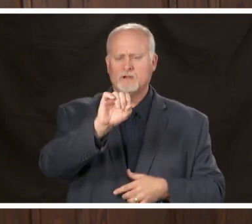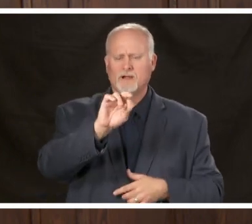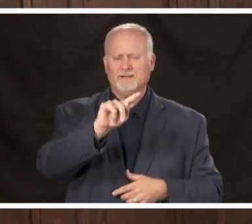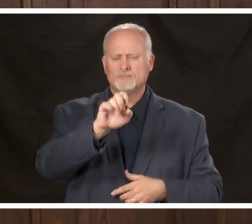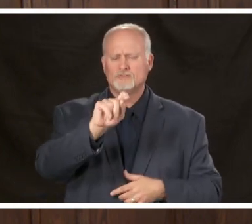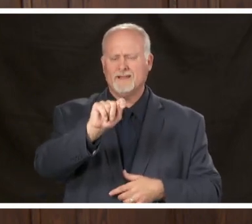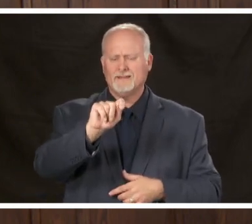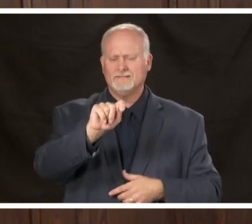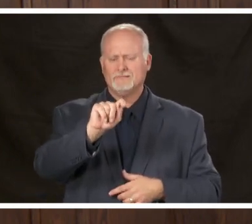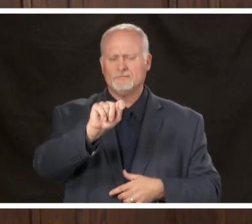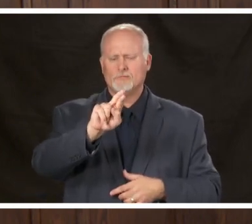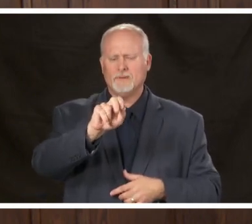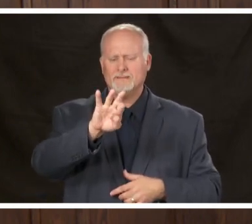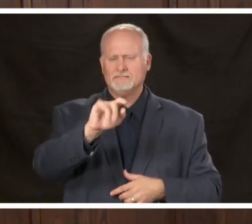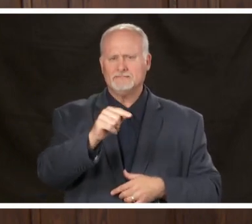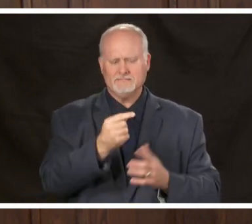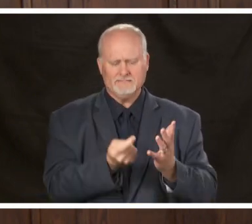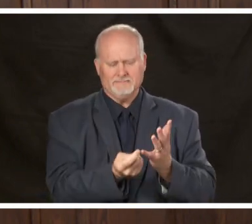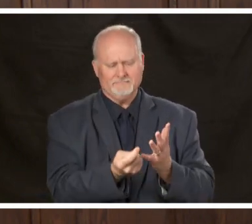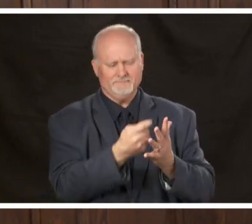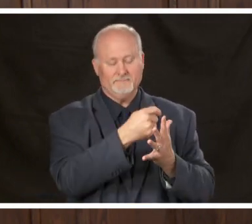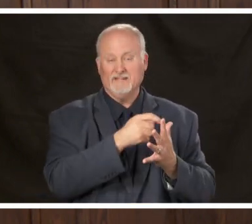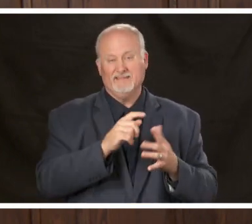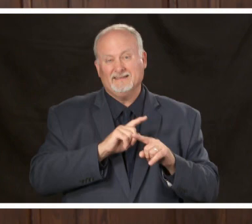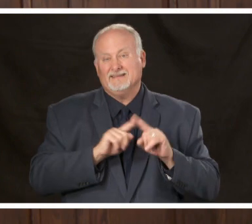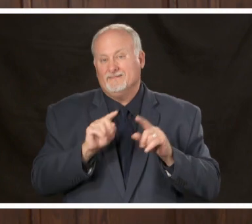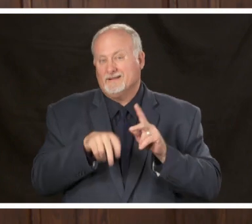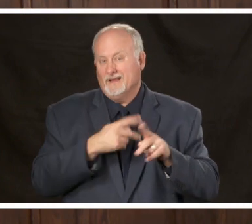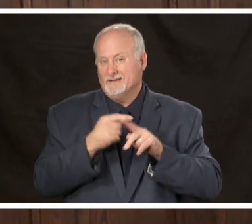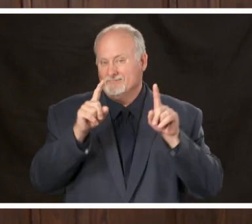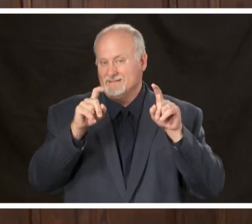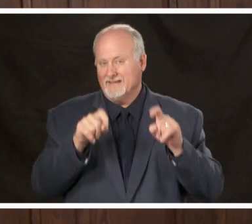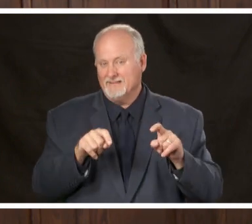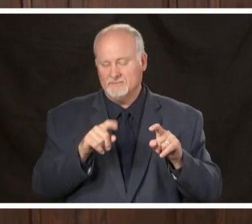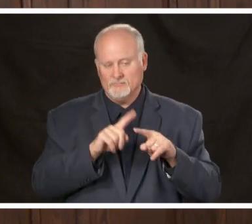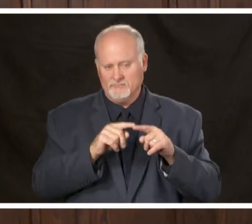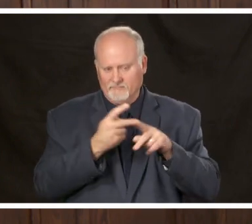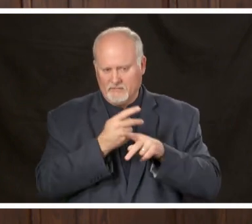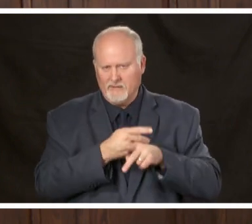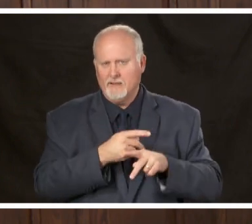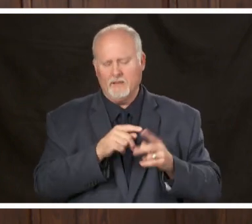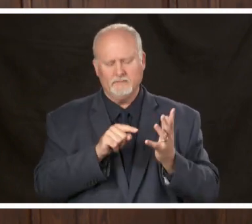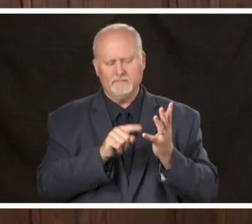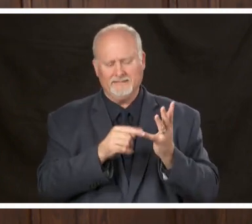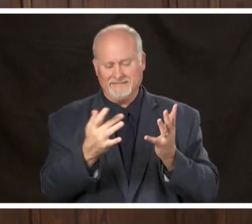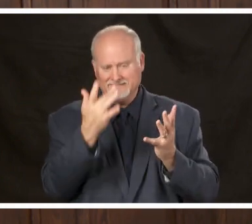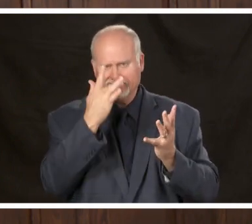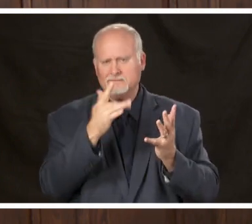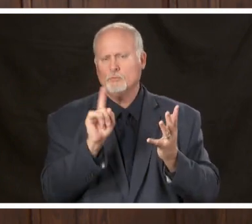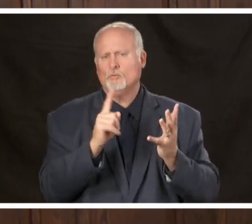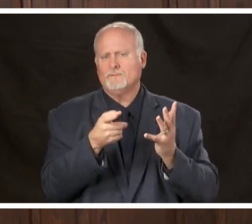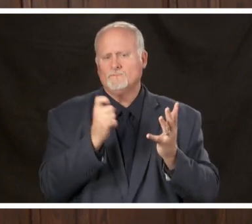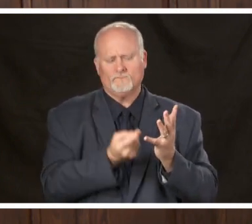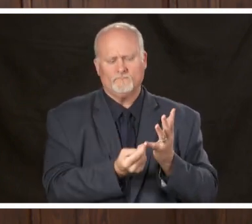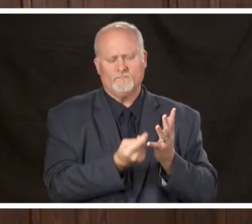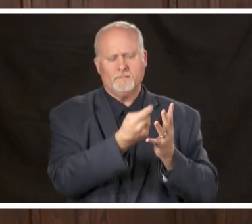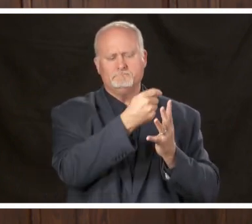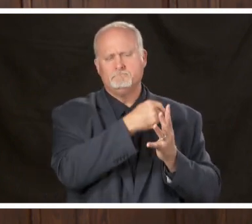involve a whole different testing strategy so we just want to make sure we have the best expertise so yeah the three components of the overall